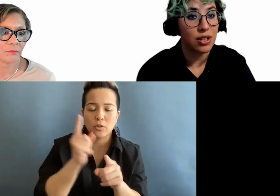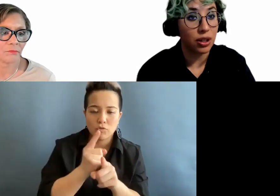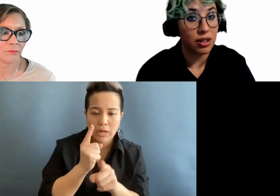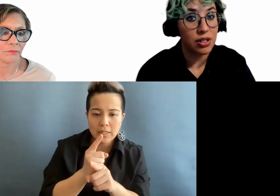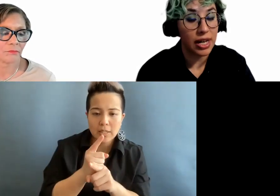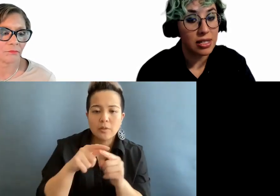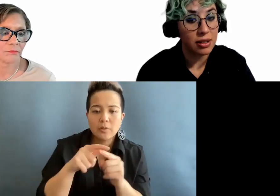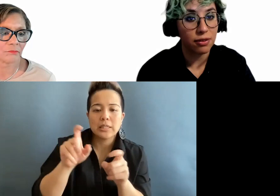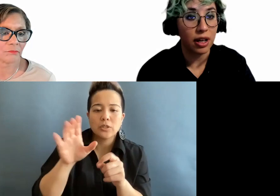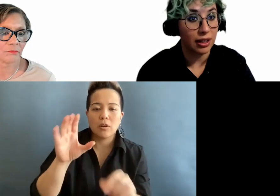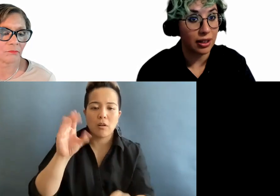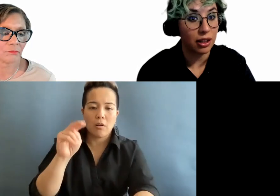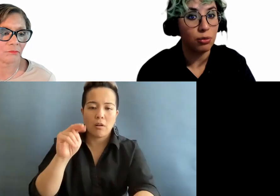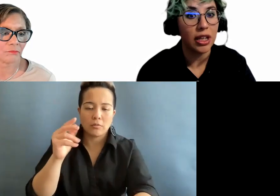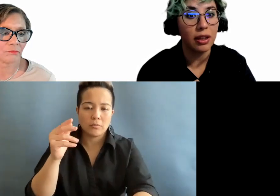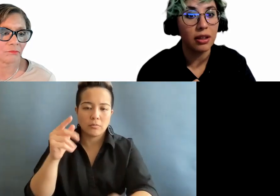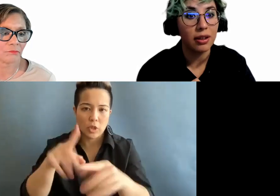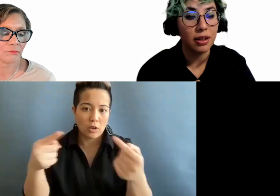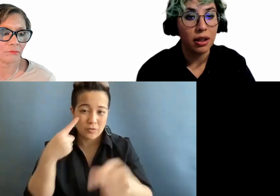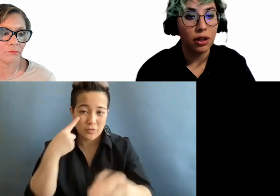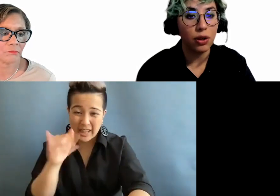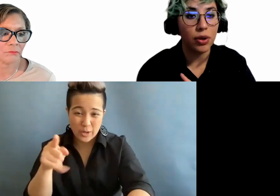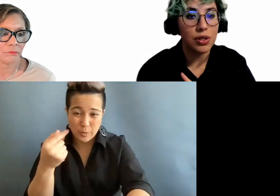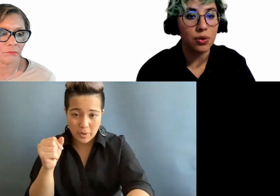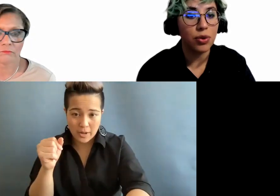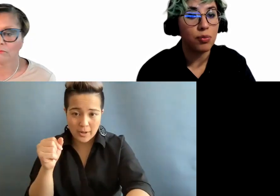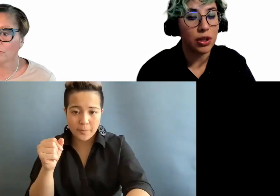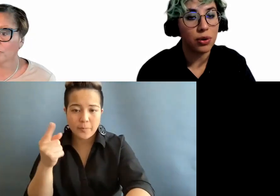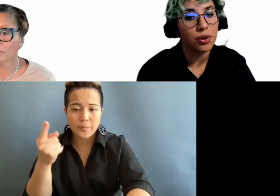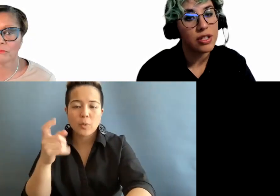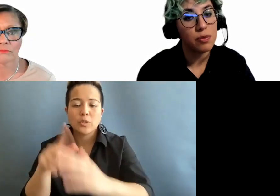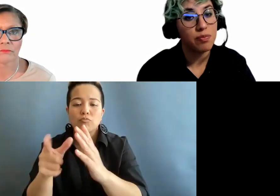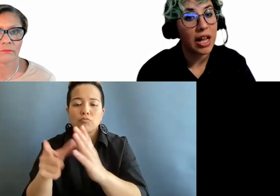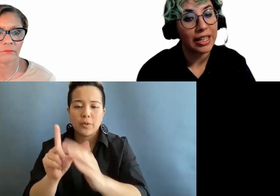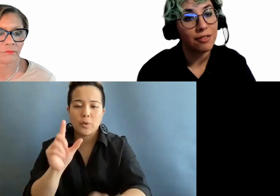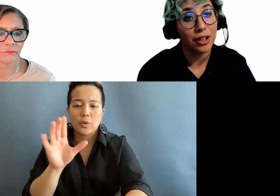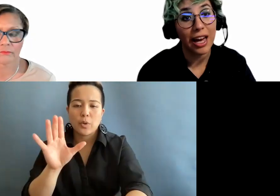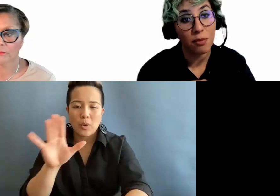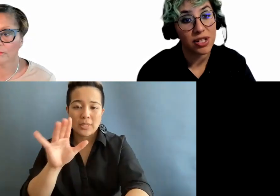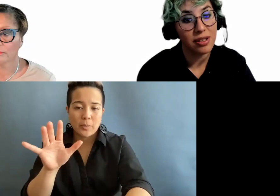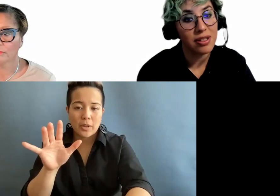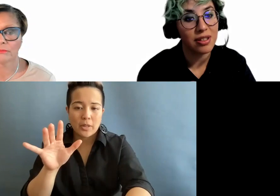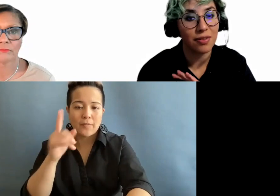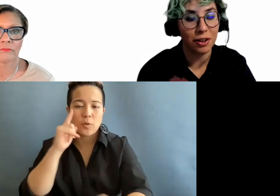your contrast for anything that you make. You want to review your spelling for captions. This is very